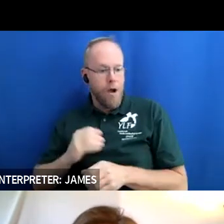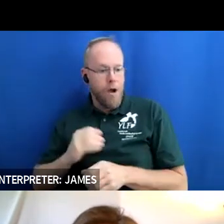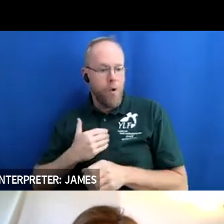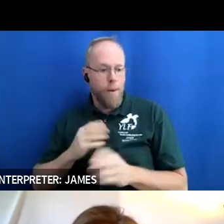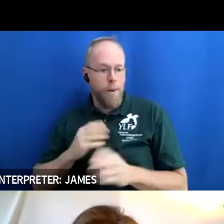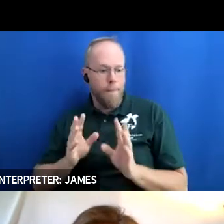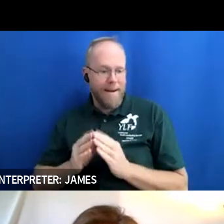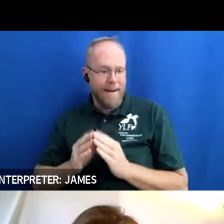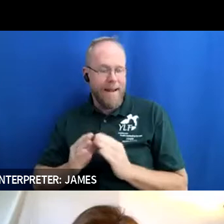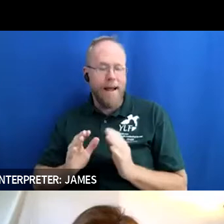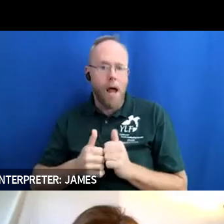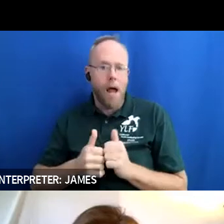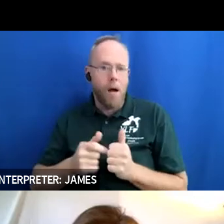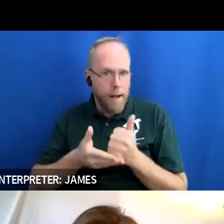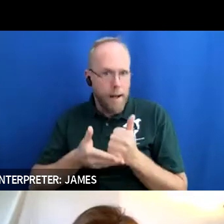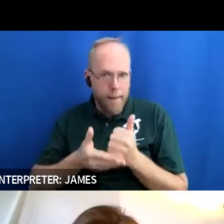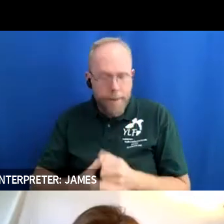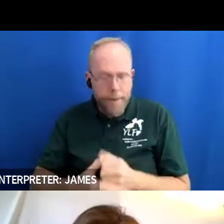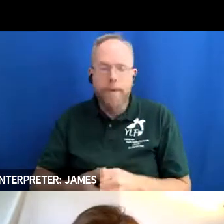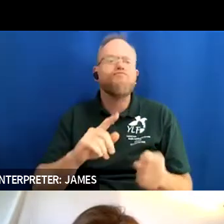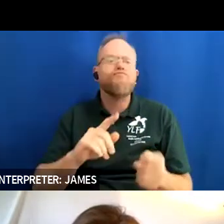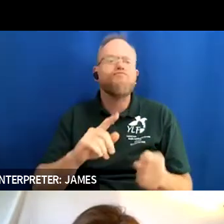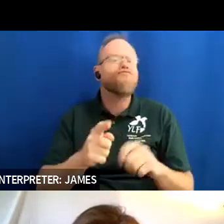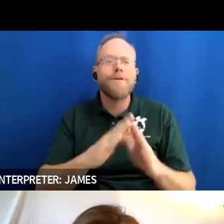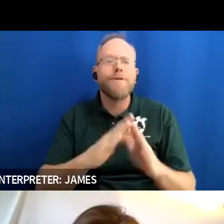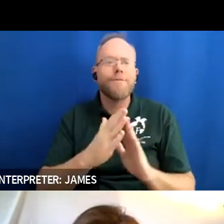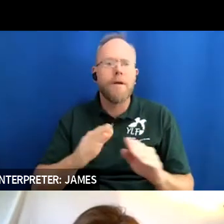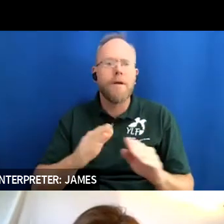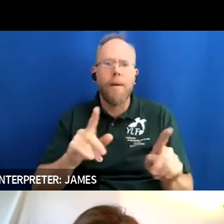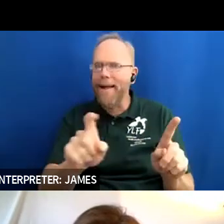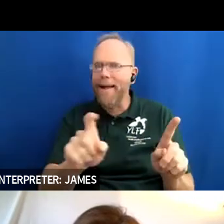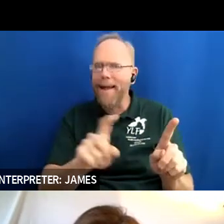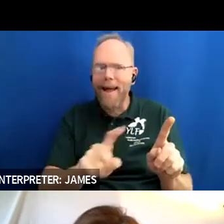going to ask you guys and we'll just kind of go around the group and have each person answer so